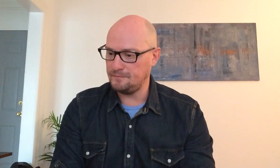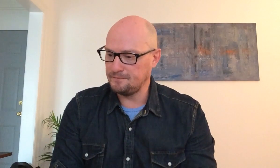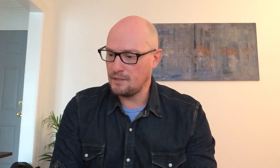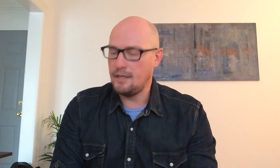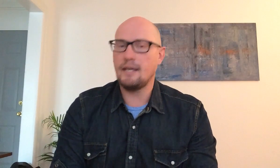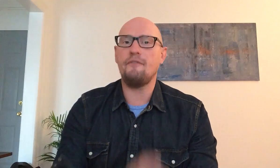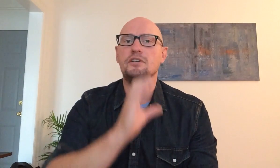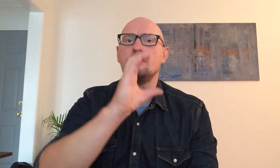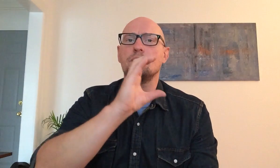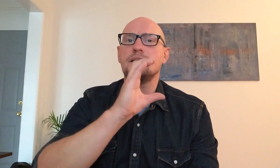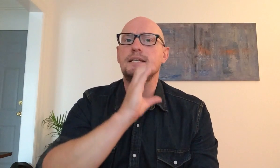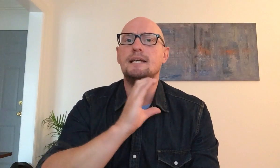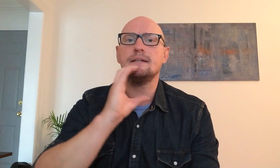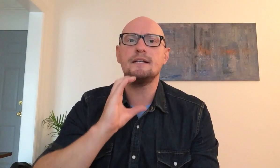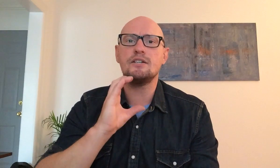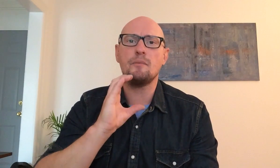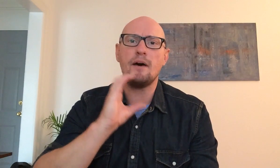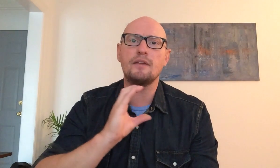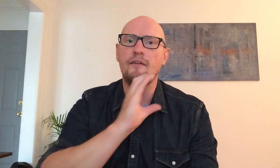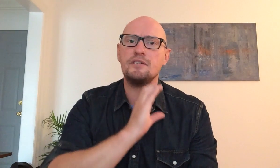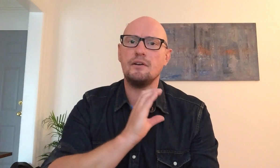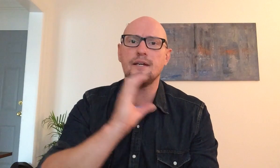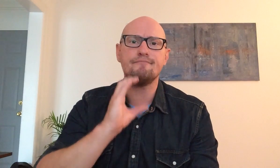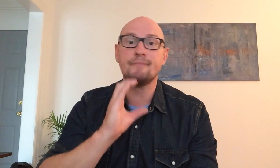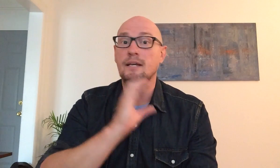cafeterias with the sea it's near the mouth cafeteria